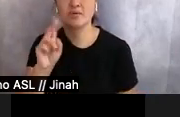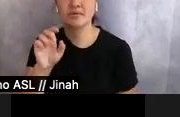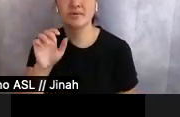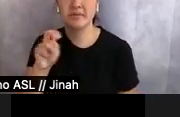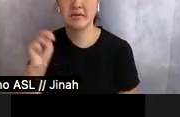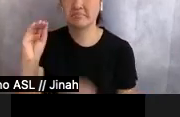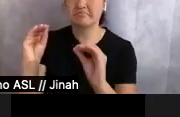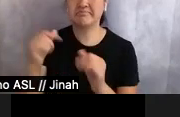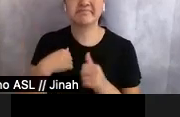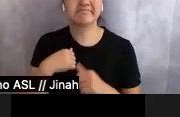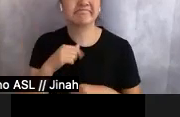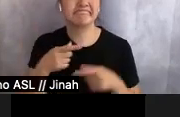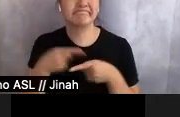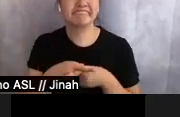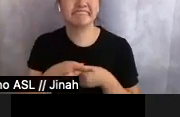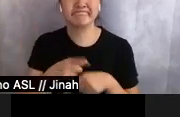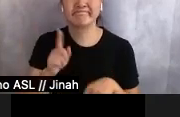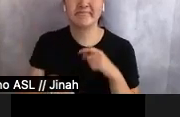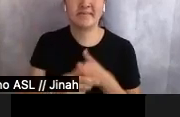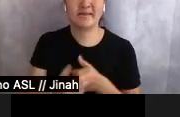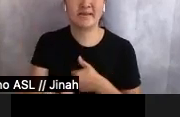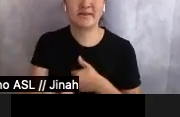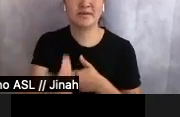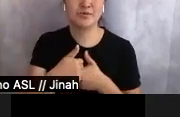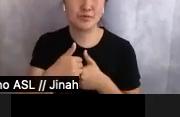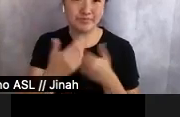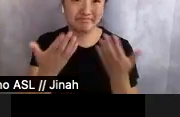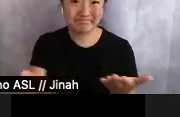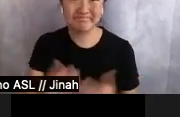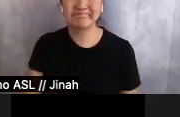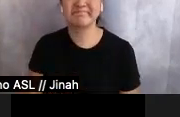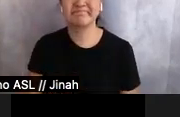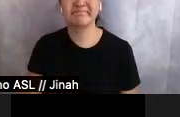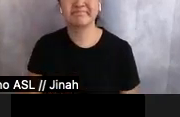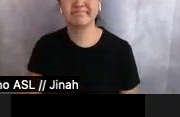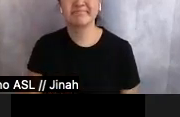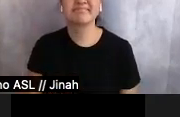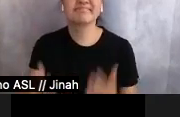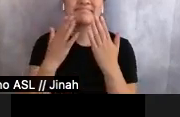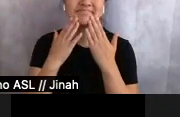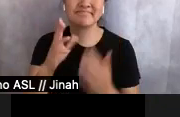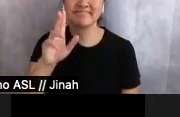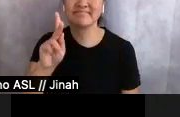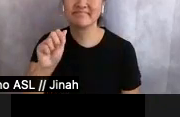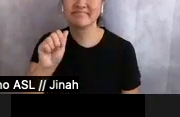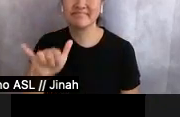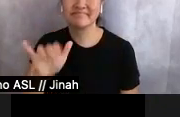not able to be in two places at once. I want to thank Kay Barrett though for letting me come over